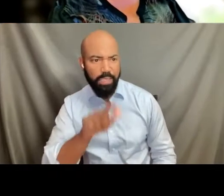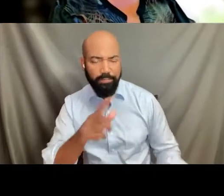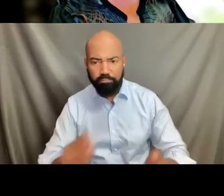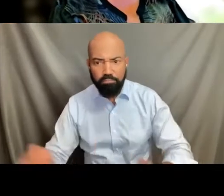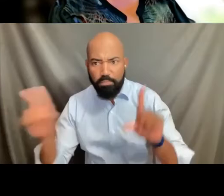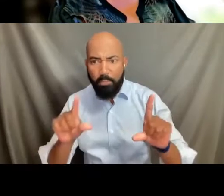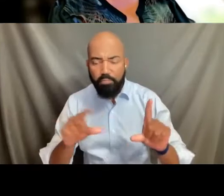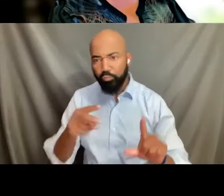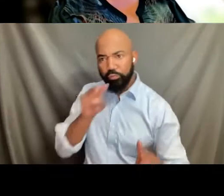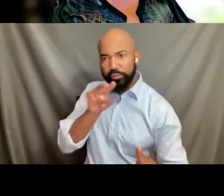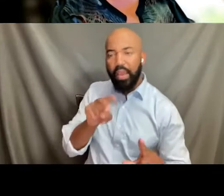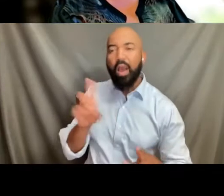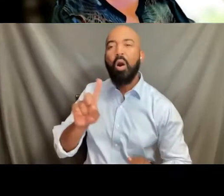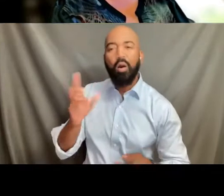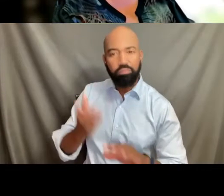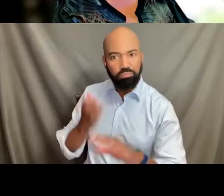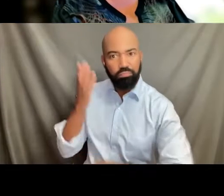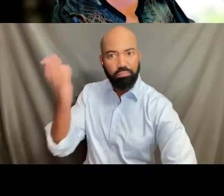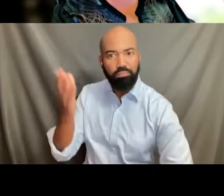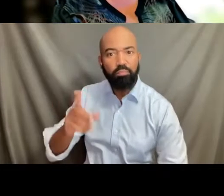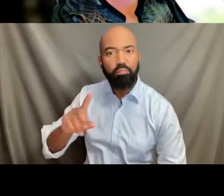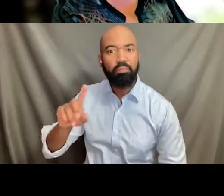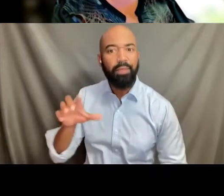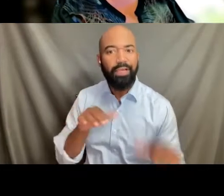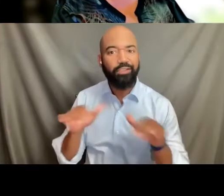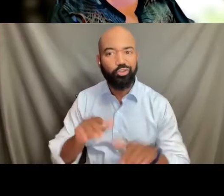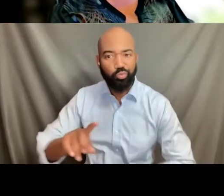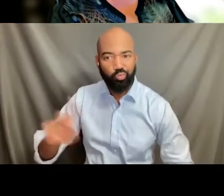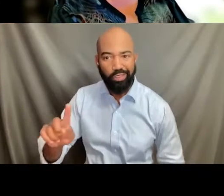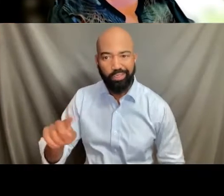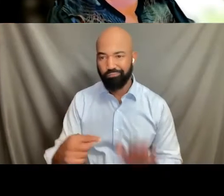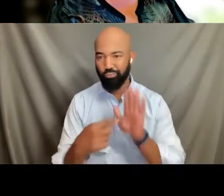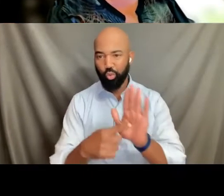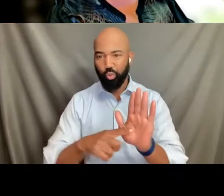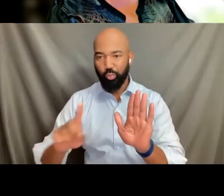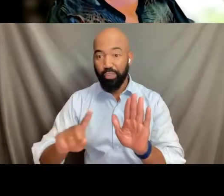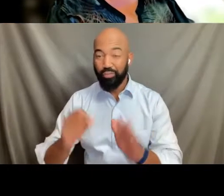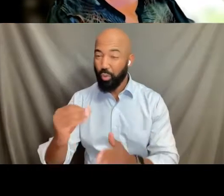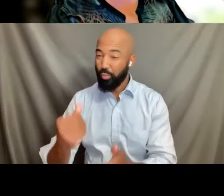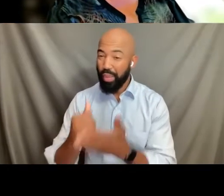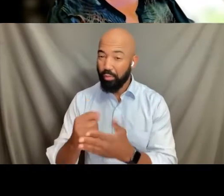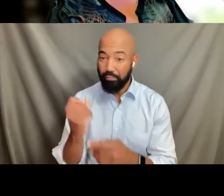So I encourage you to help us out if you are able. Next please.